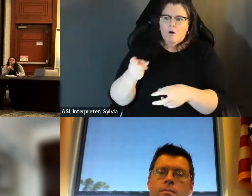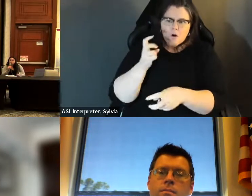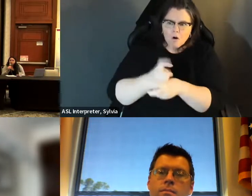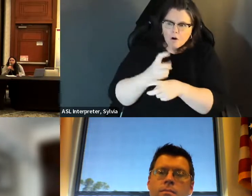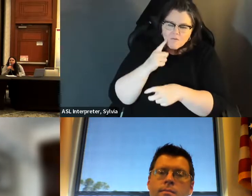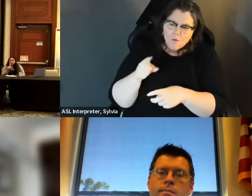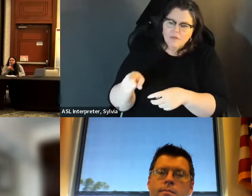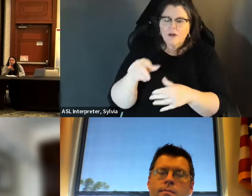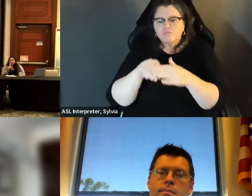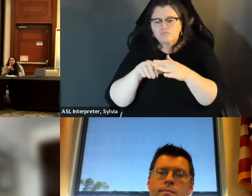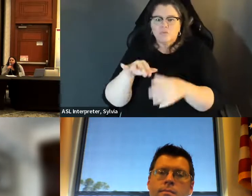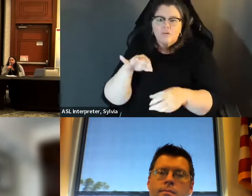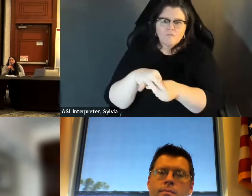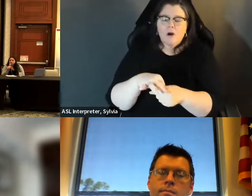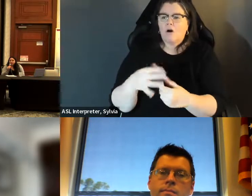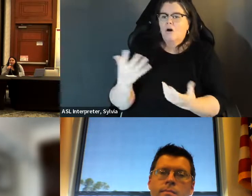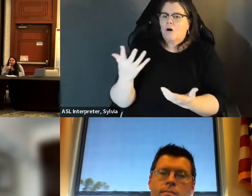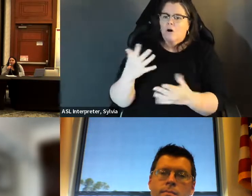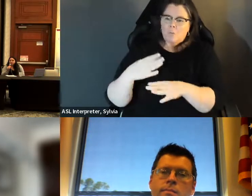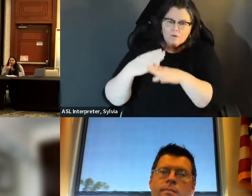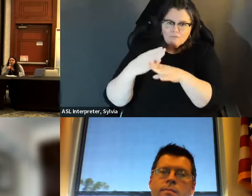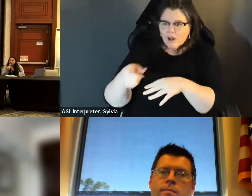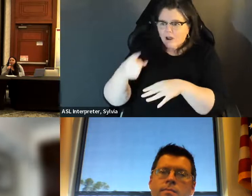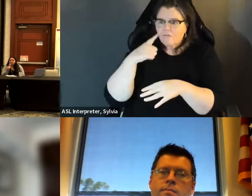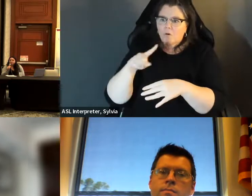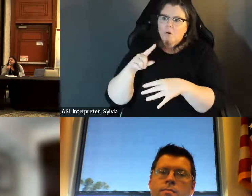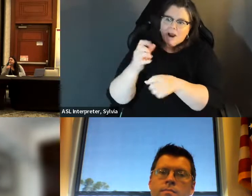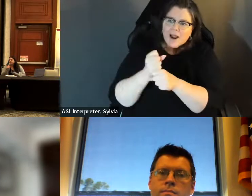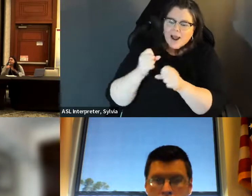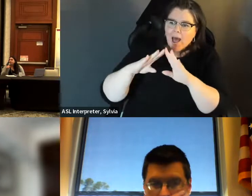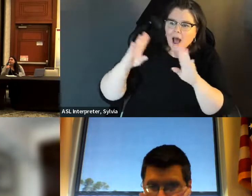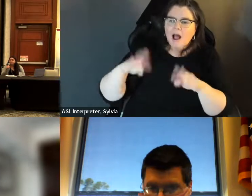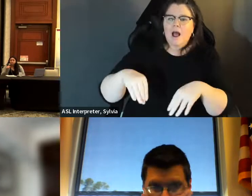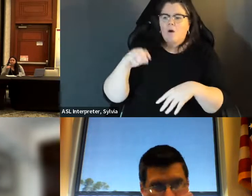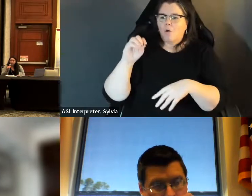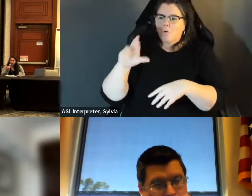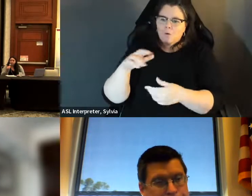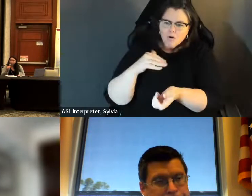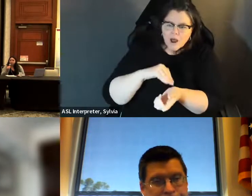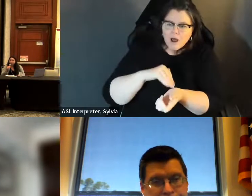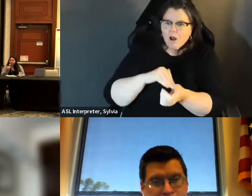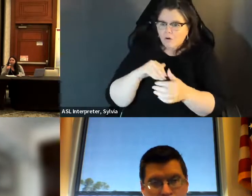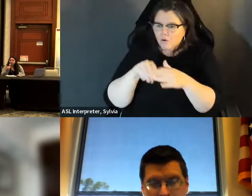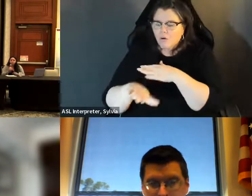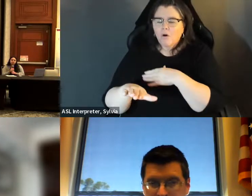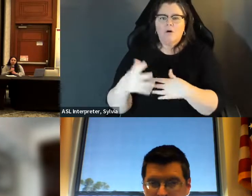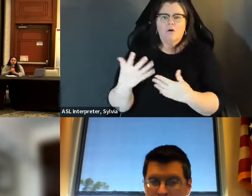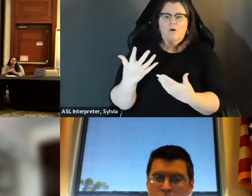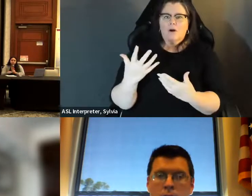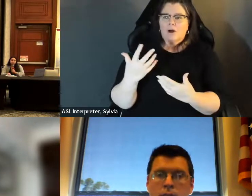to access social services, in addition to not just that, but you can't access things you need in day to day life. Access things that you need on day to day life. So those are include housing, medical care job.